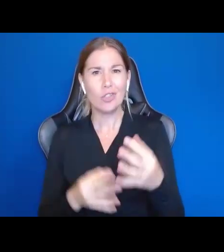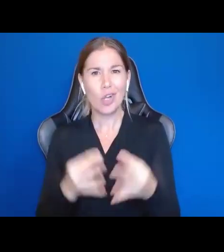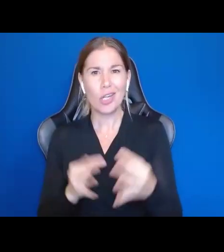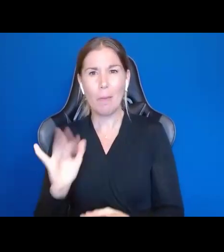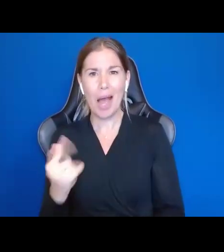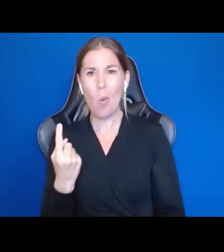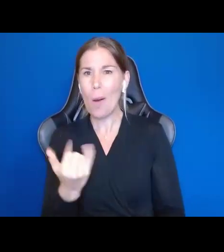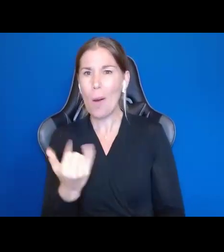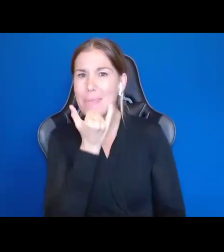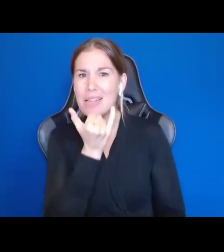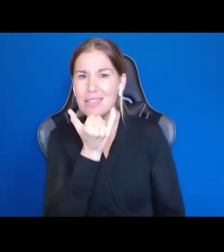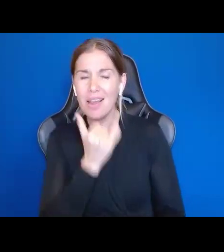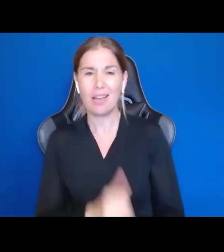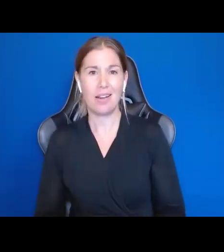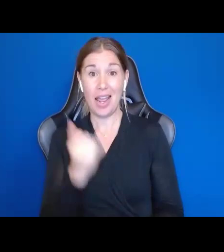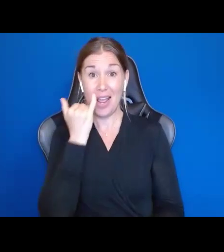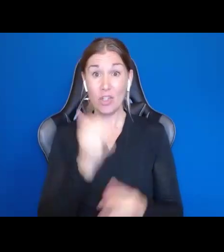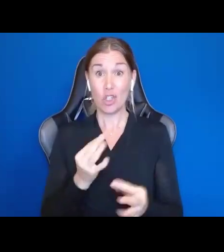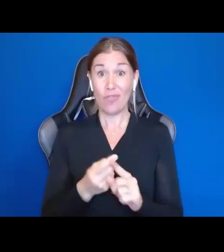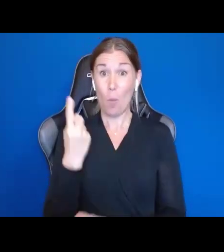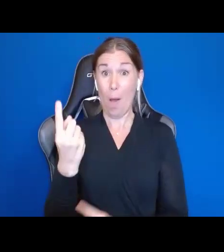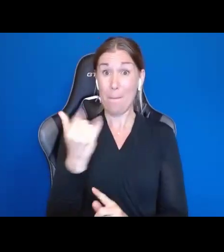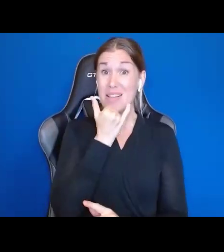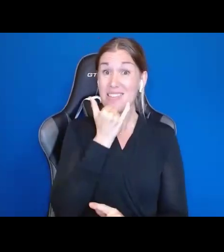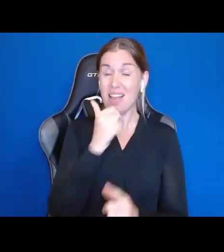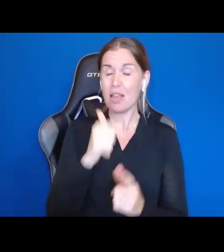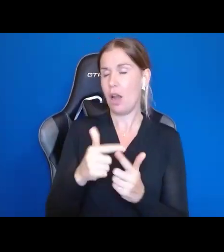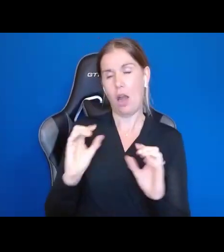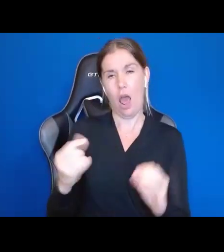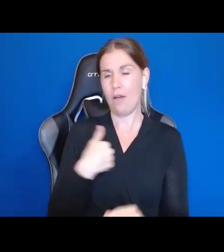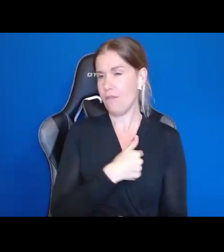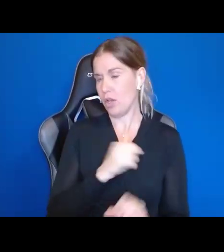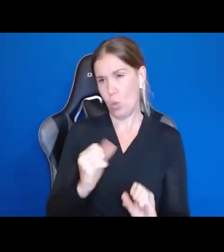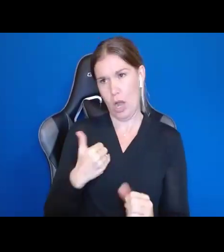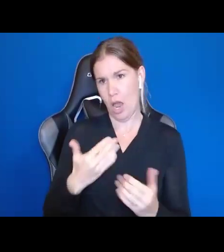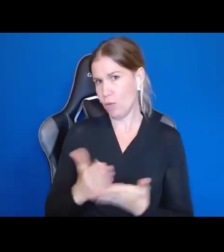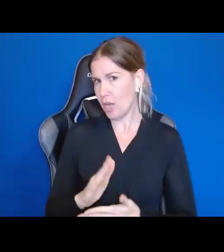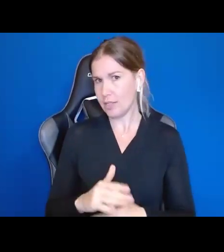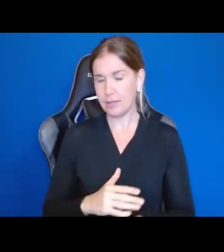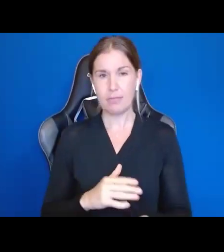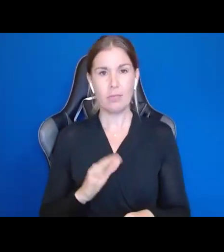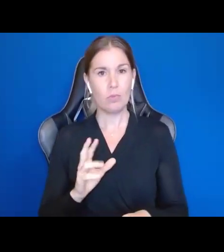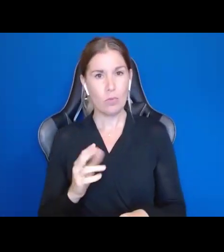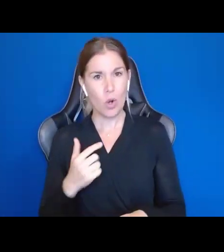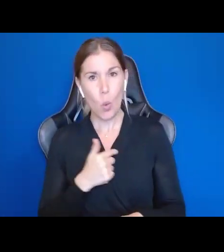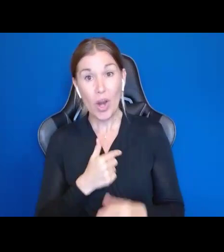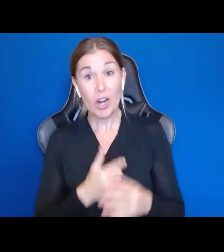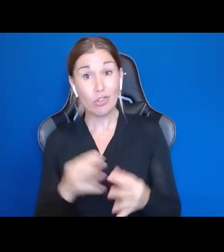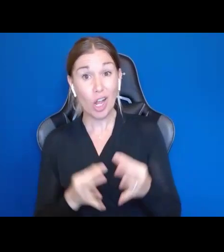Because if we were judged by one mistake, none of us would have rights. No, what we are judged by three things. Our daring, our effort